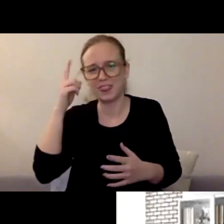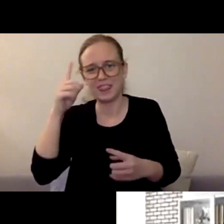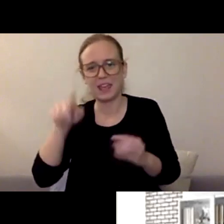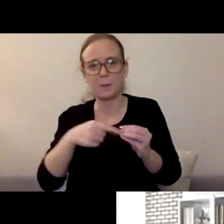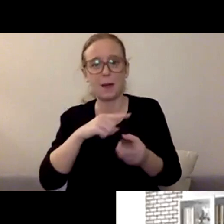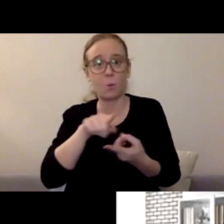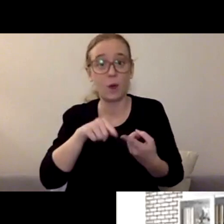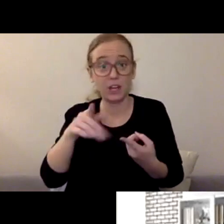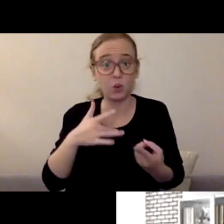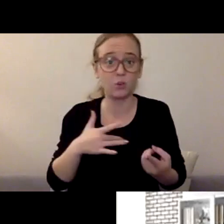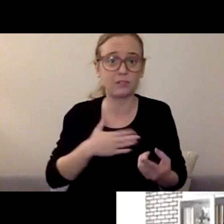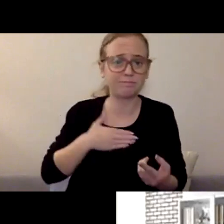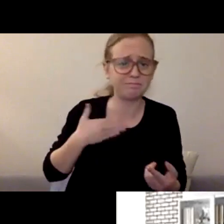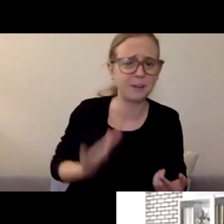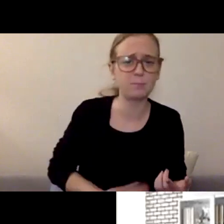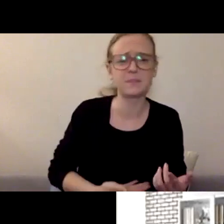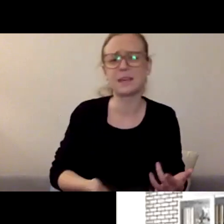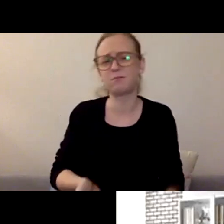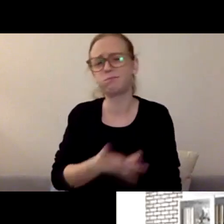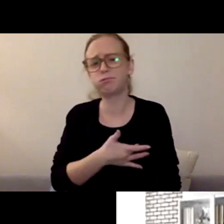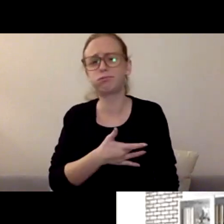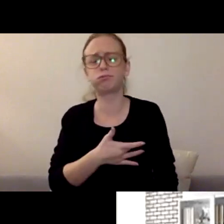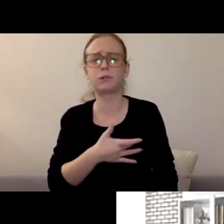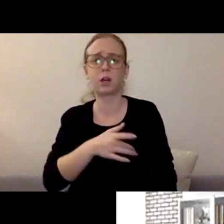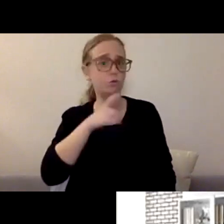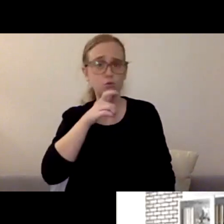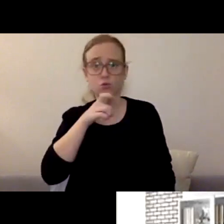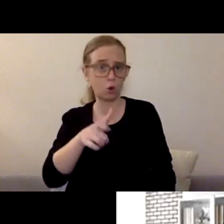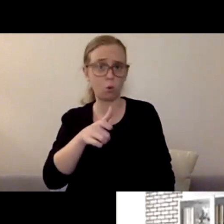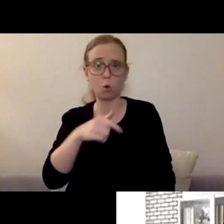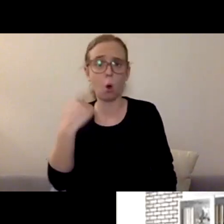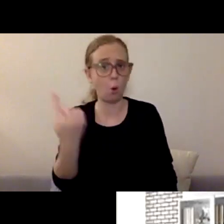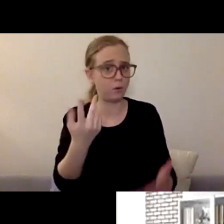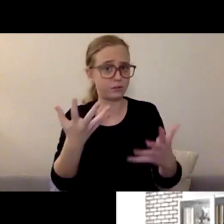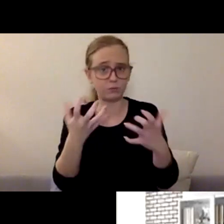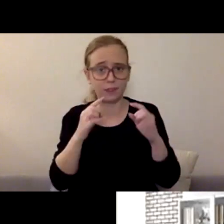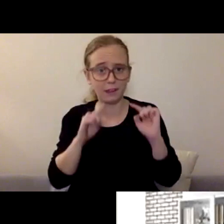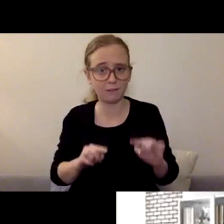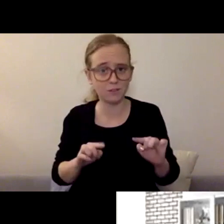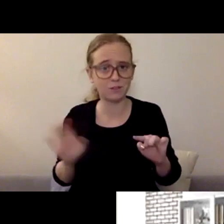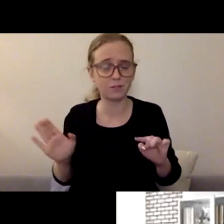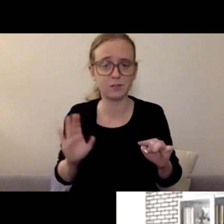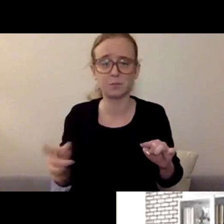You want a safe place to hand it off in a way. And that's all we have to do for each other.